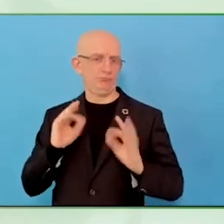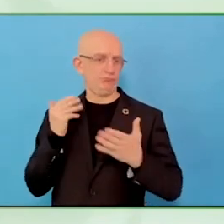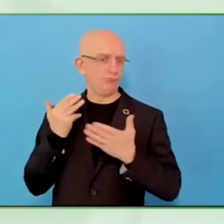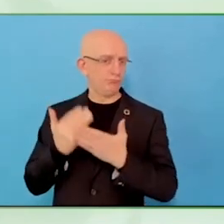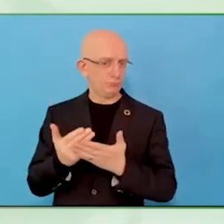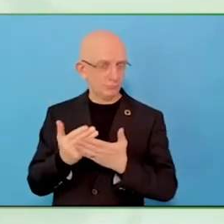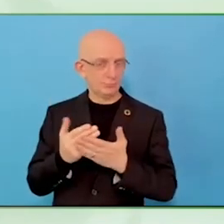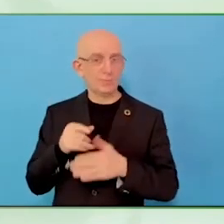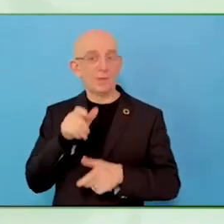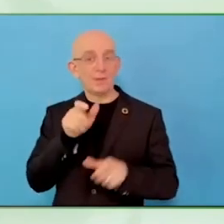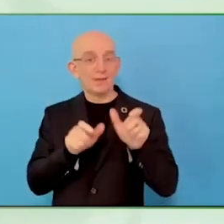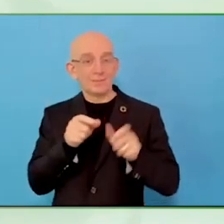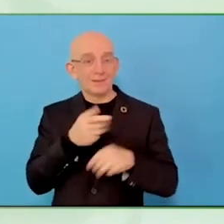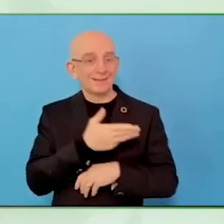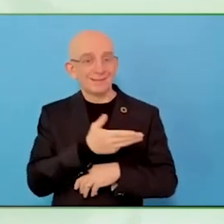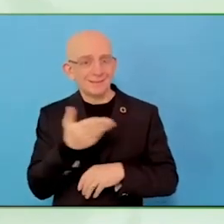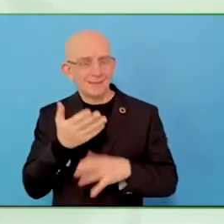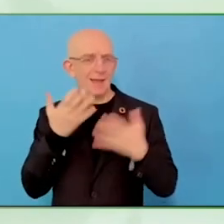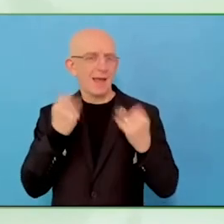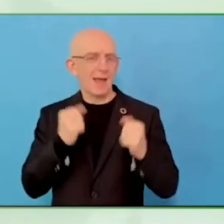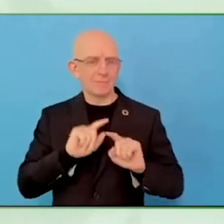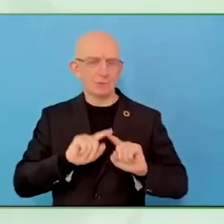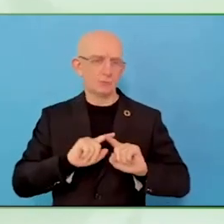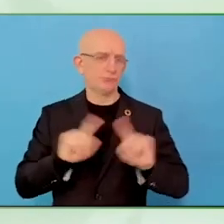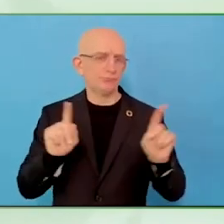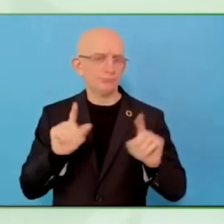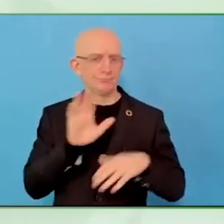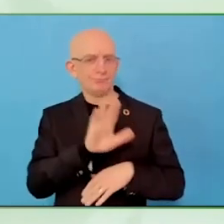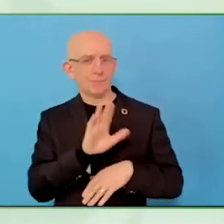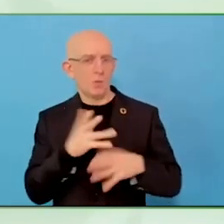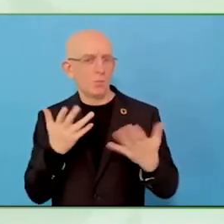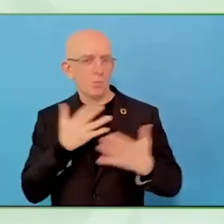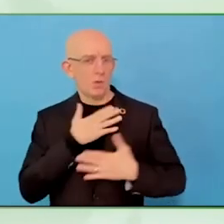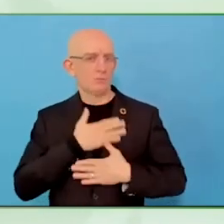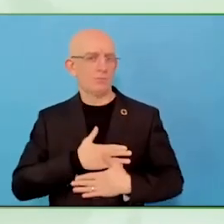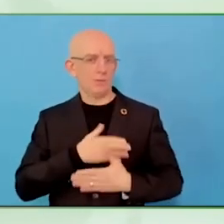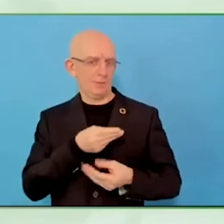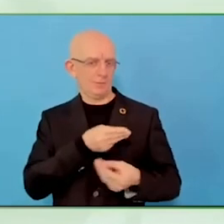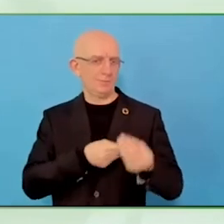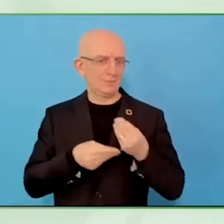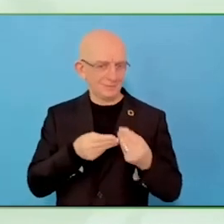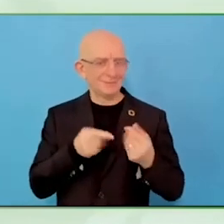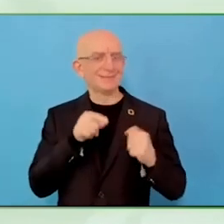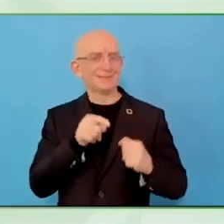The coaches, they have a yearly orientation on mental health.